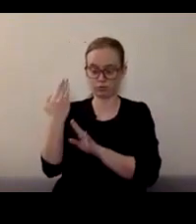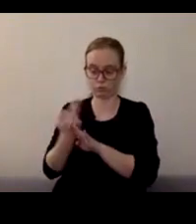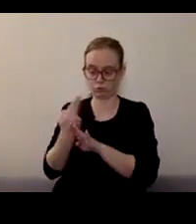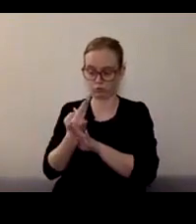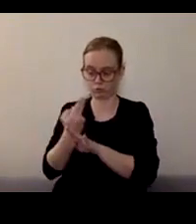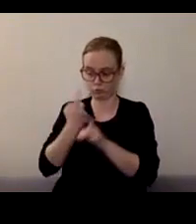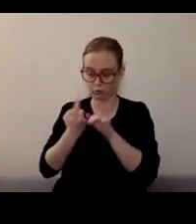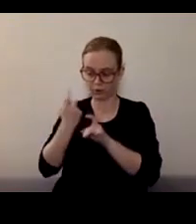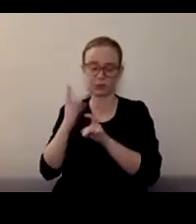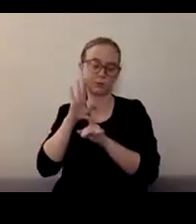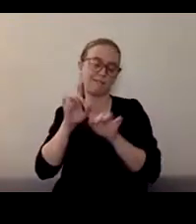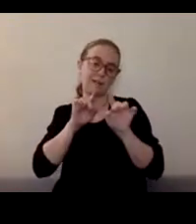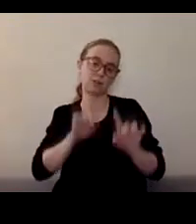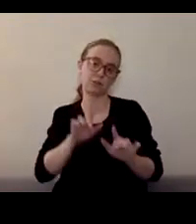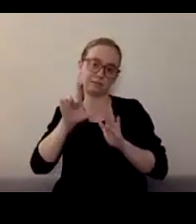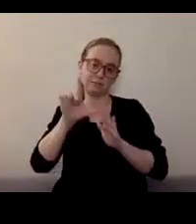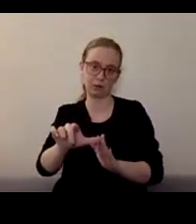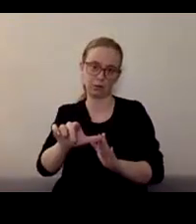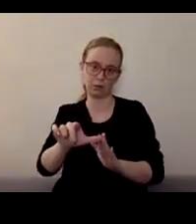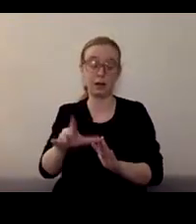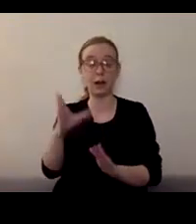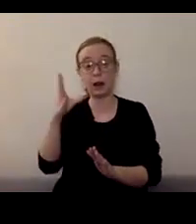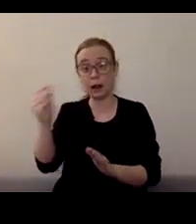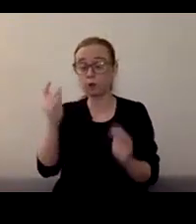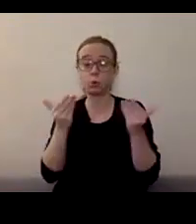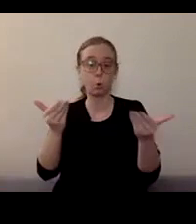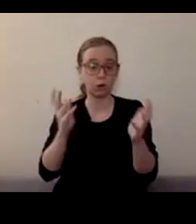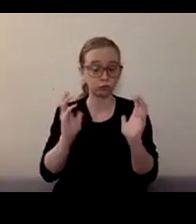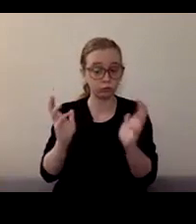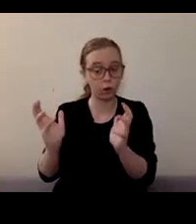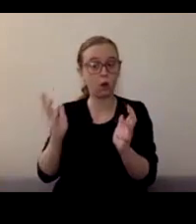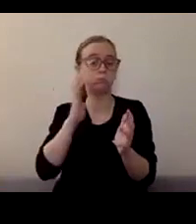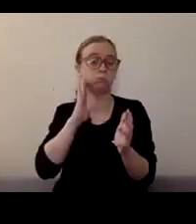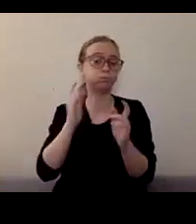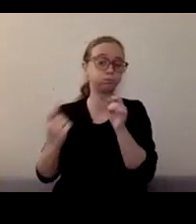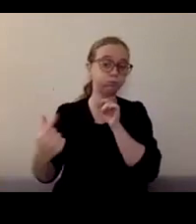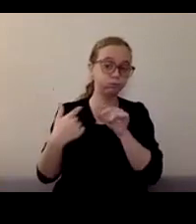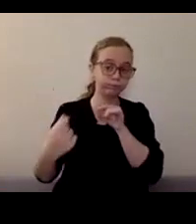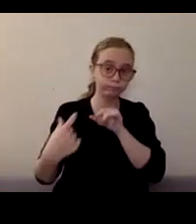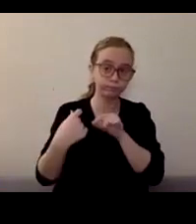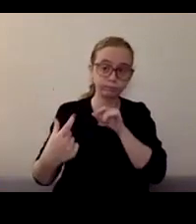and library information in chat throughout the event. Tonight's program will be recorded for later viewing